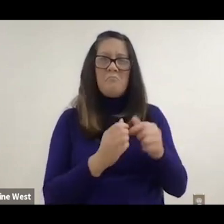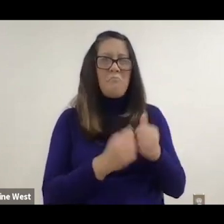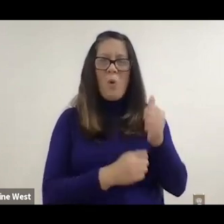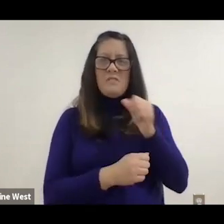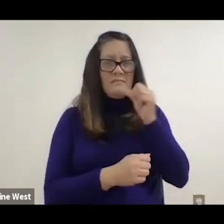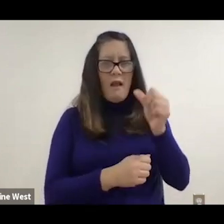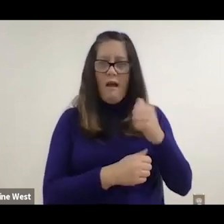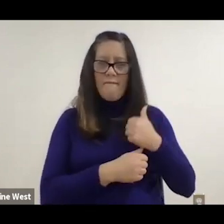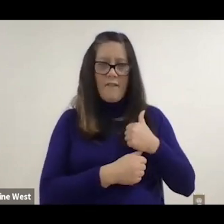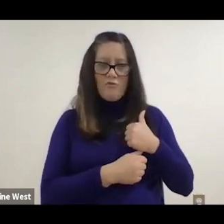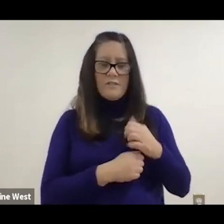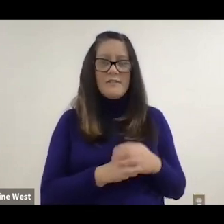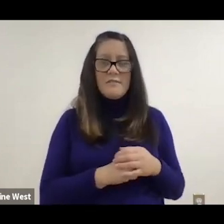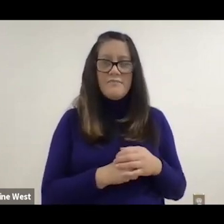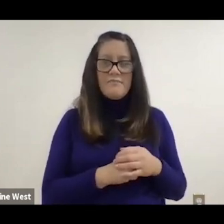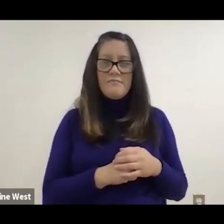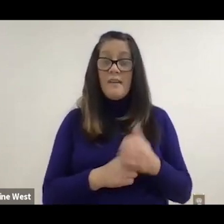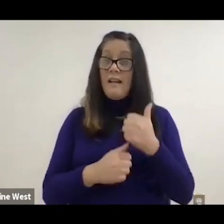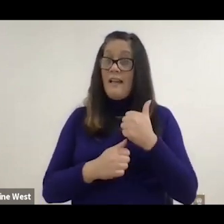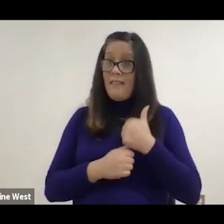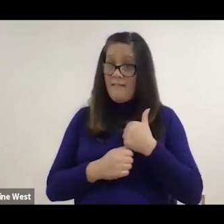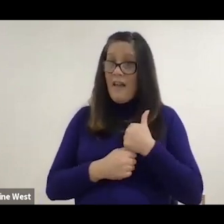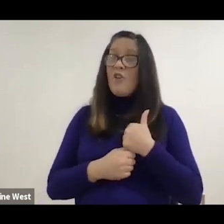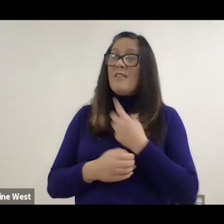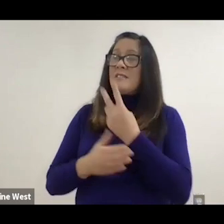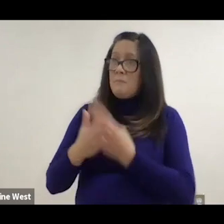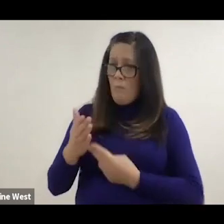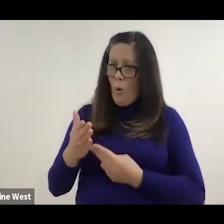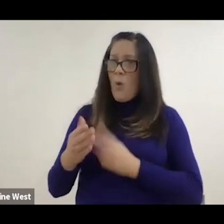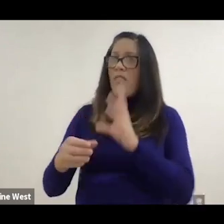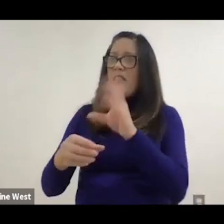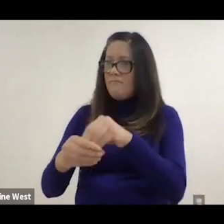family were the non veterans and the veterans were both mix between being.